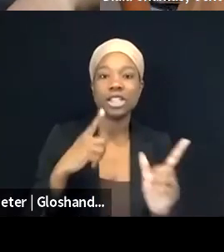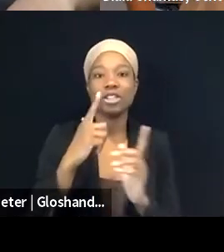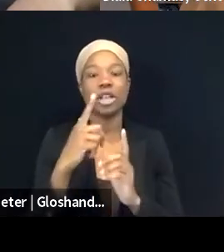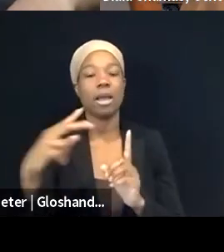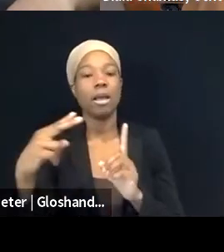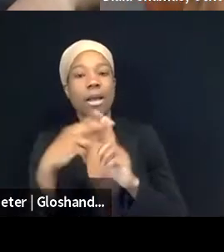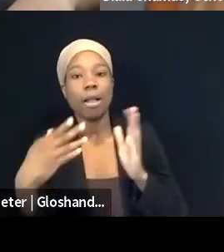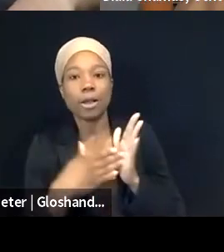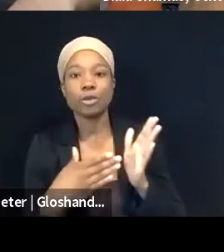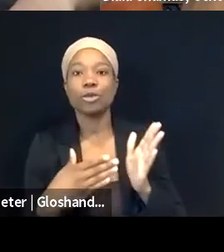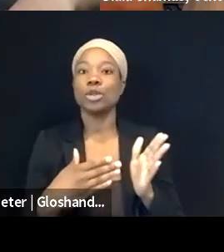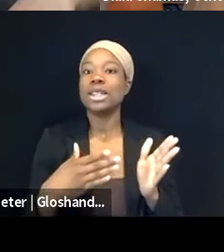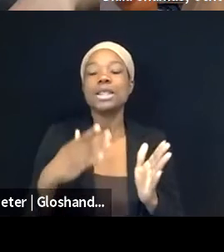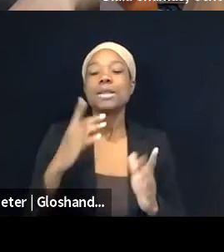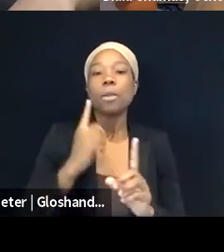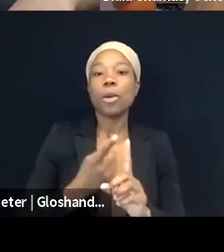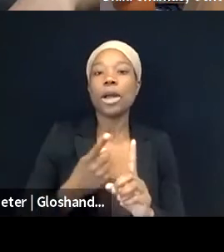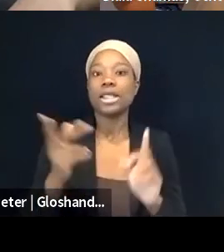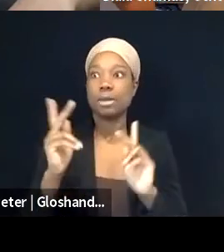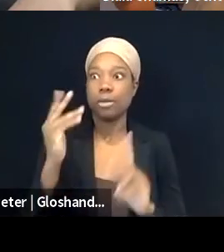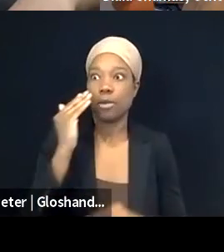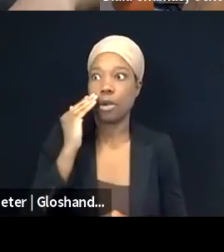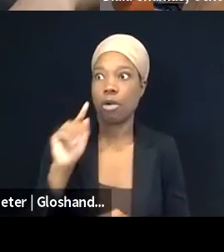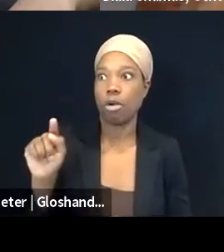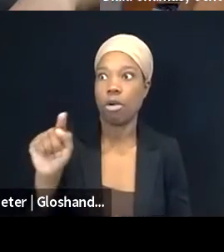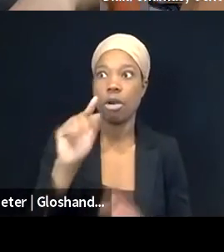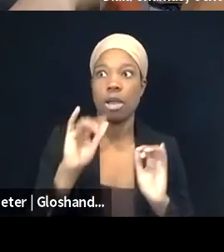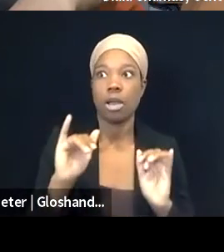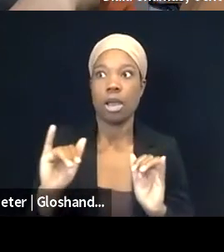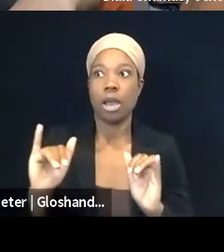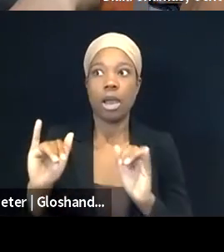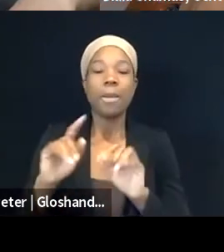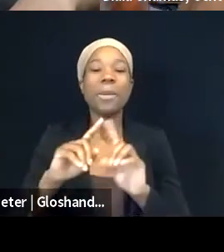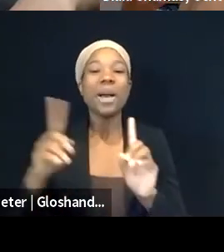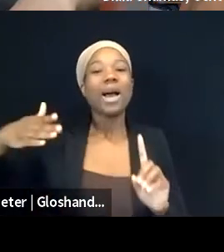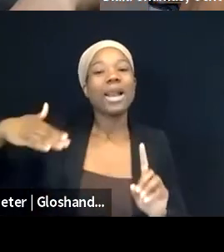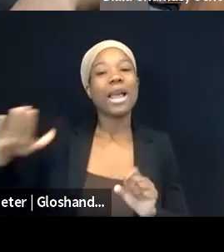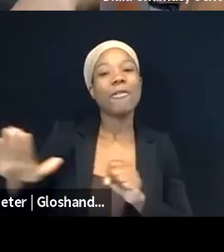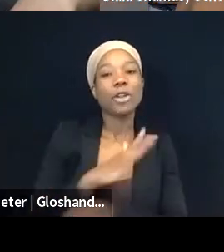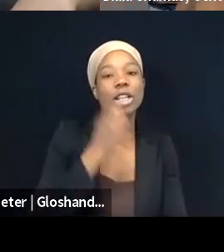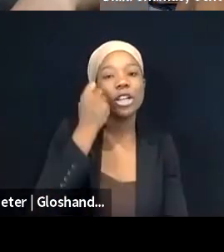but they haven't really fully had a chance to understand the sort of details of it, and that makes people